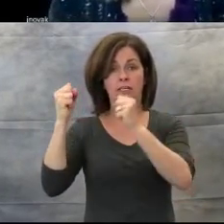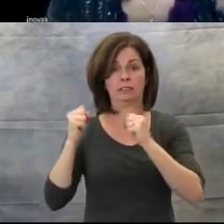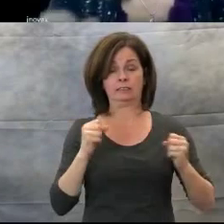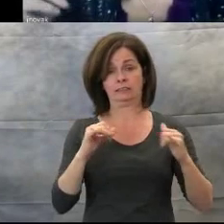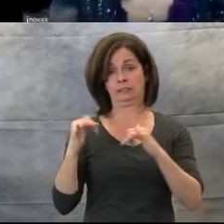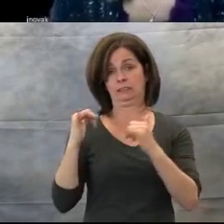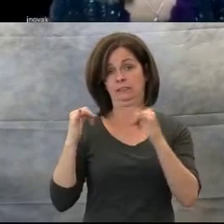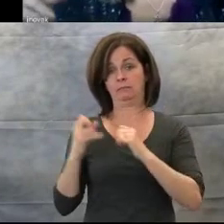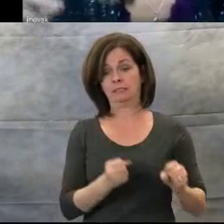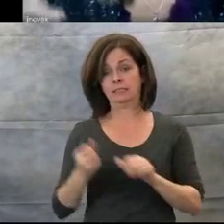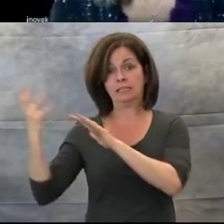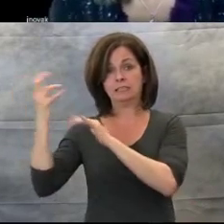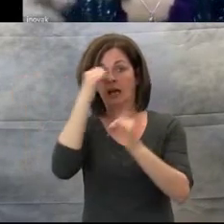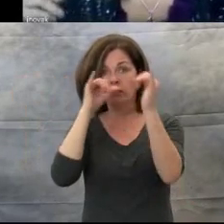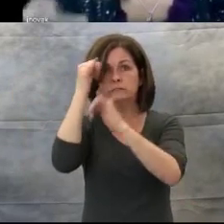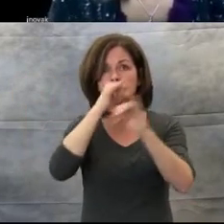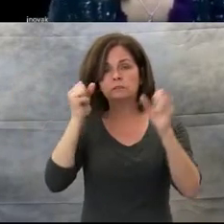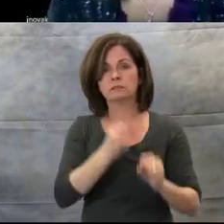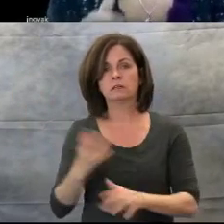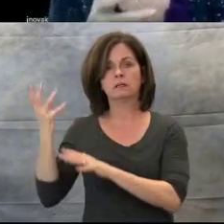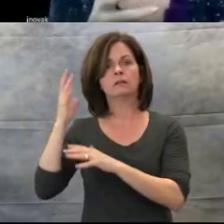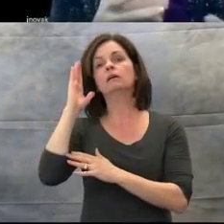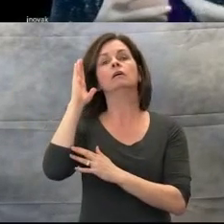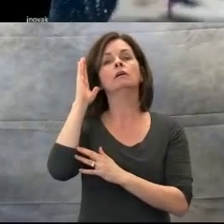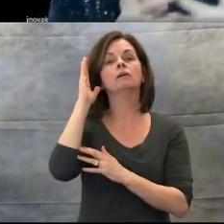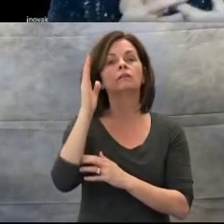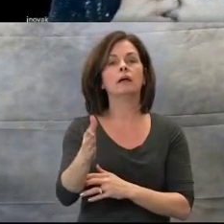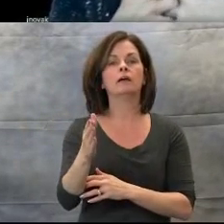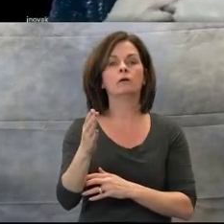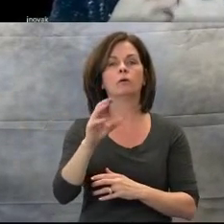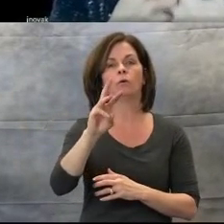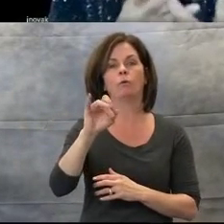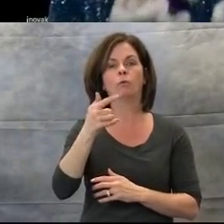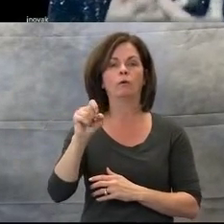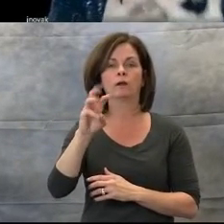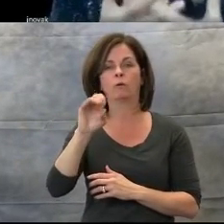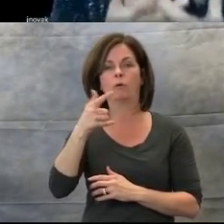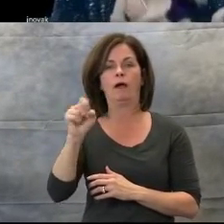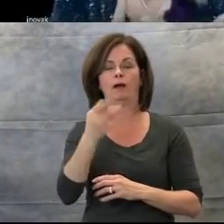And wiggle and waggle all day." So I choose a song to kind of match where they are,